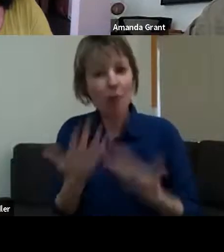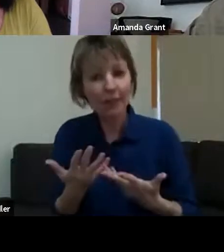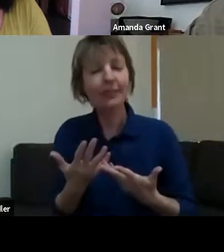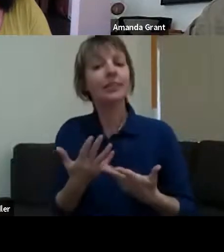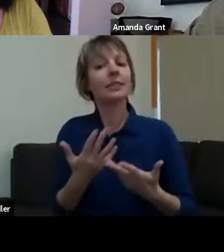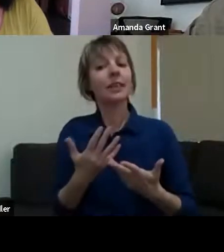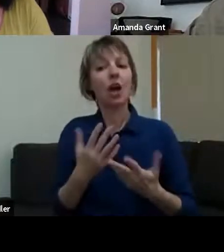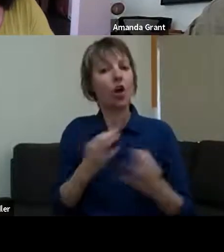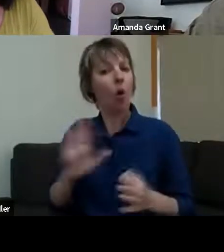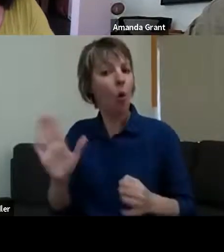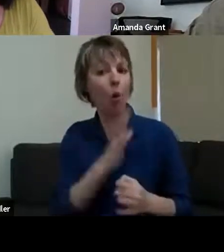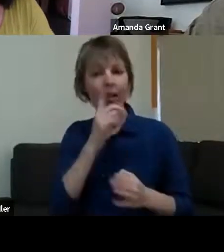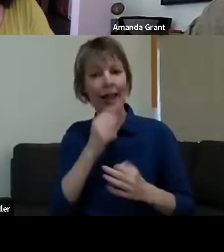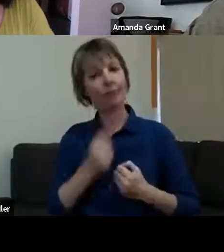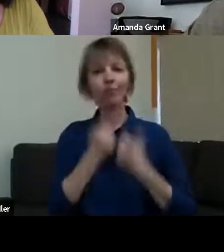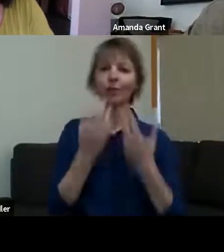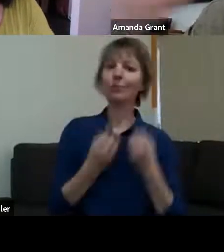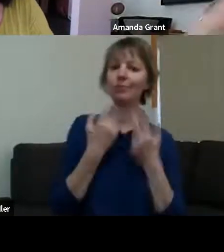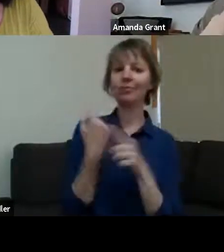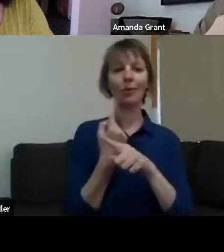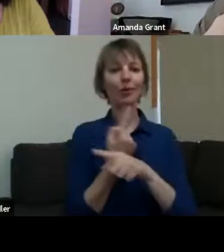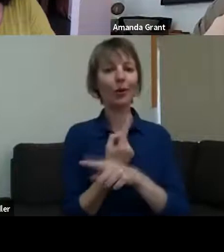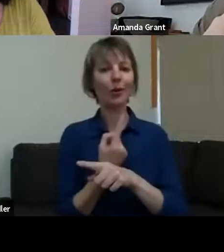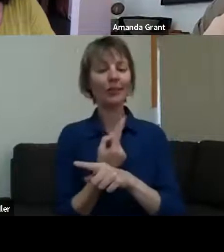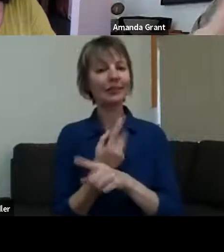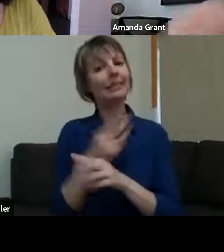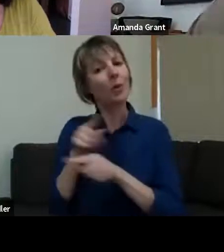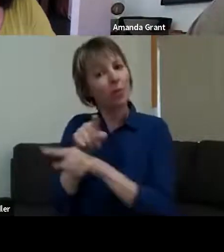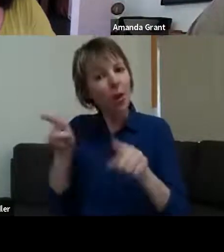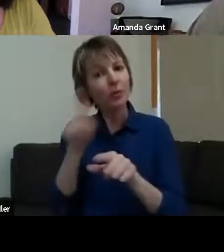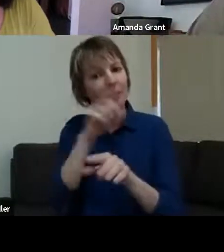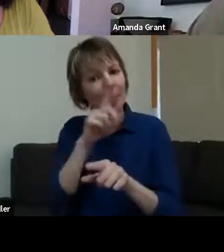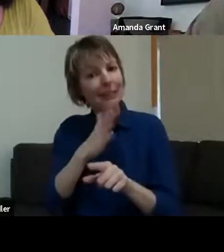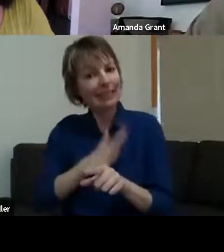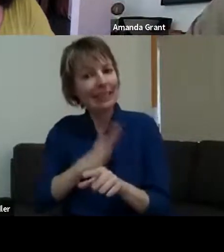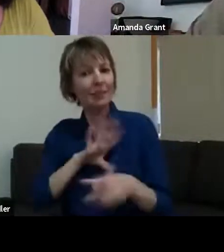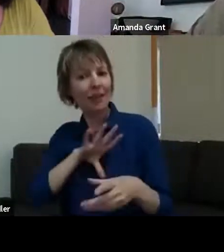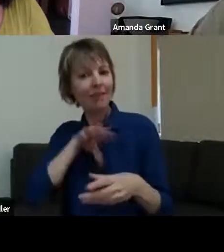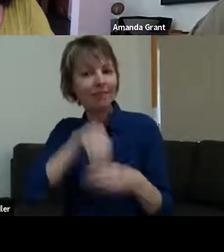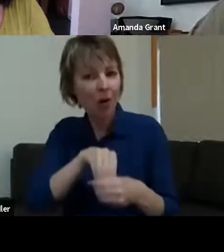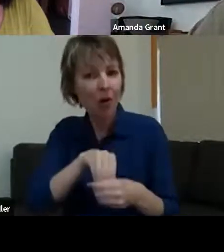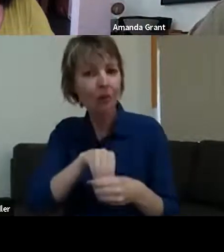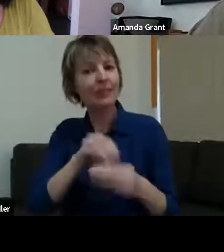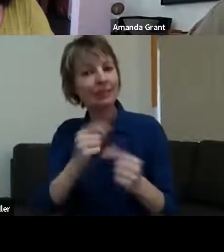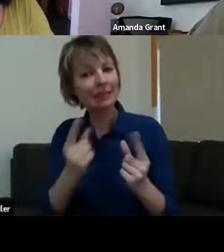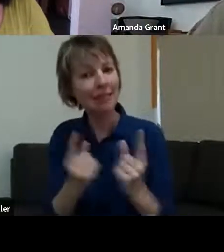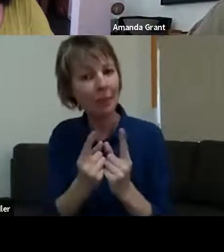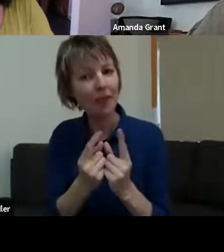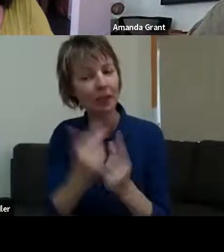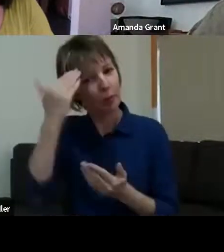for them to either - just participate in something on the anniversary, either passively or actively, but to be - whether it's